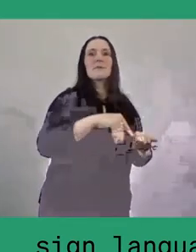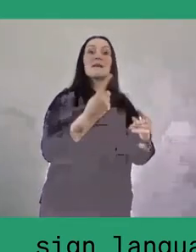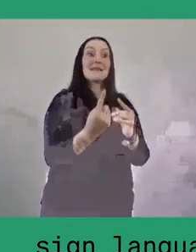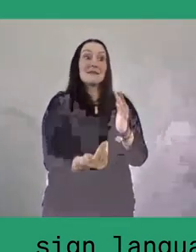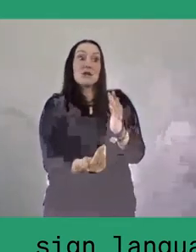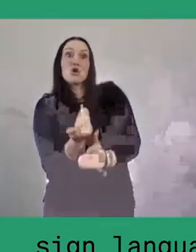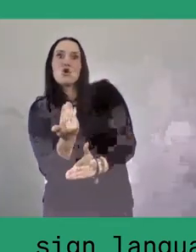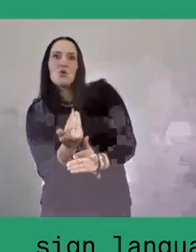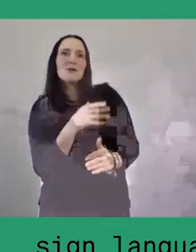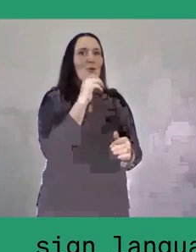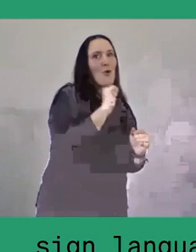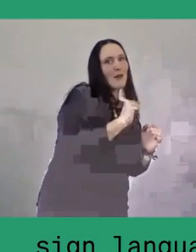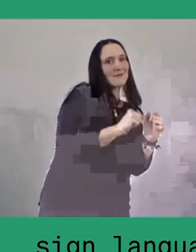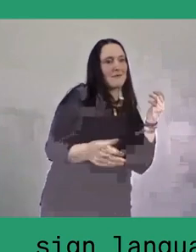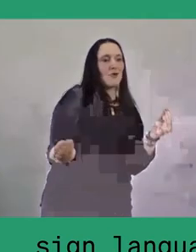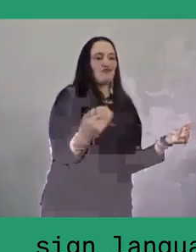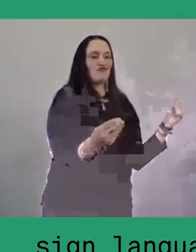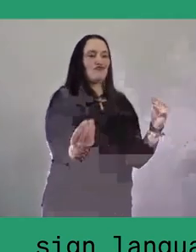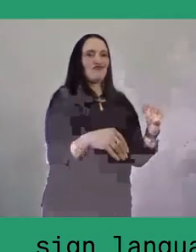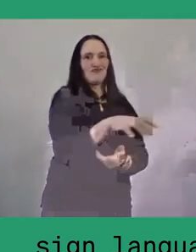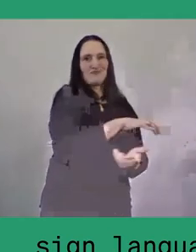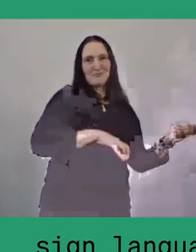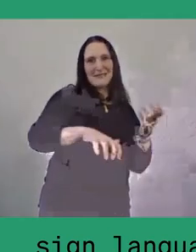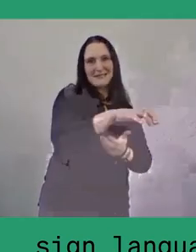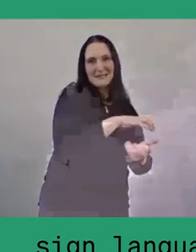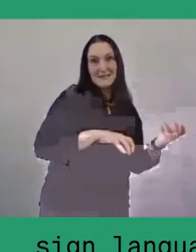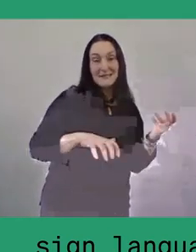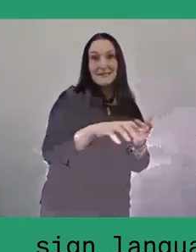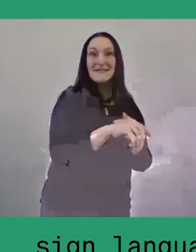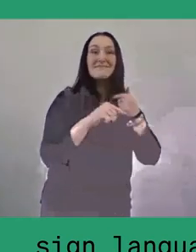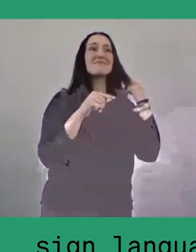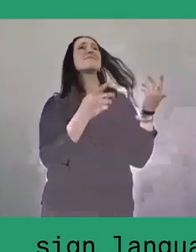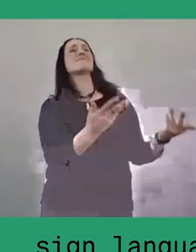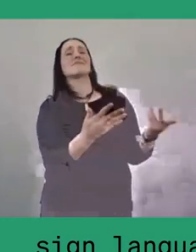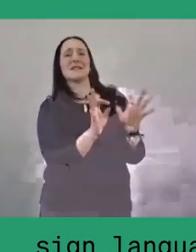There is also an important value of organising